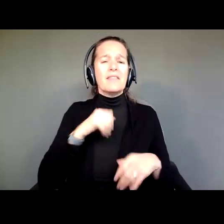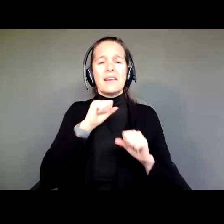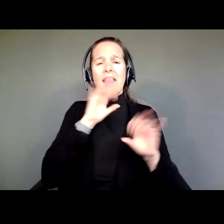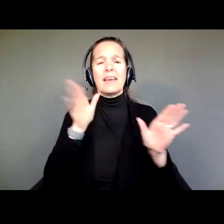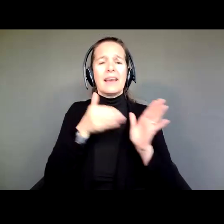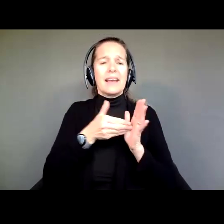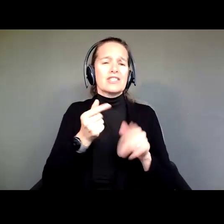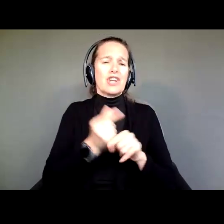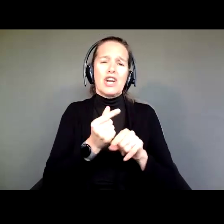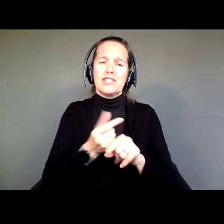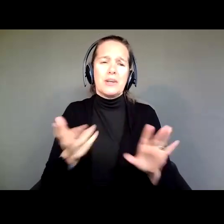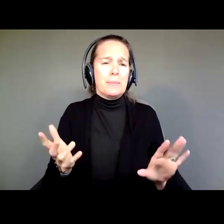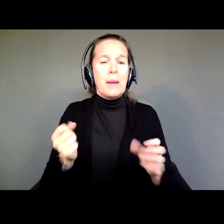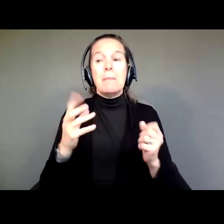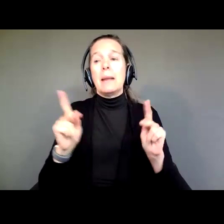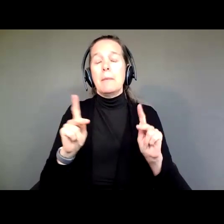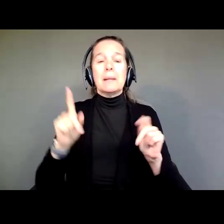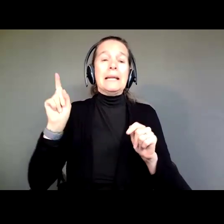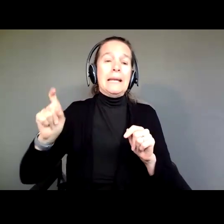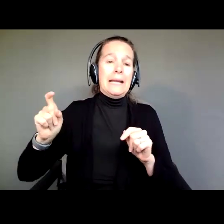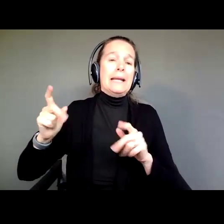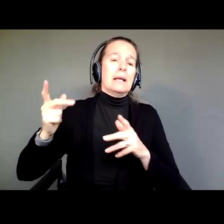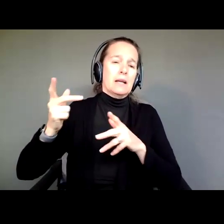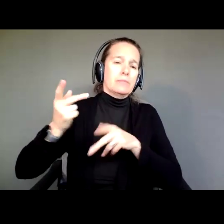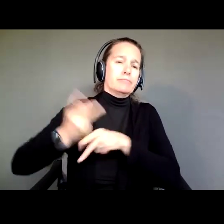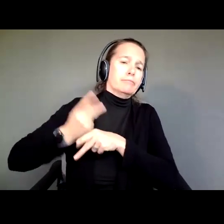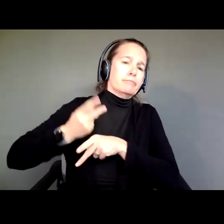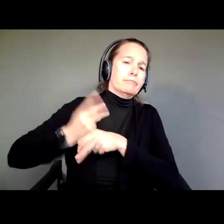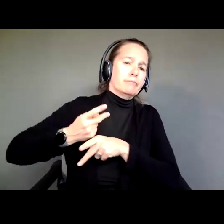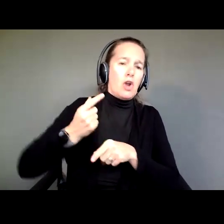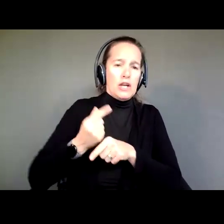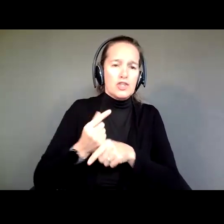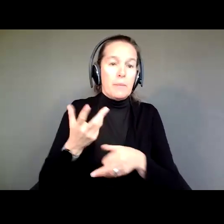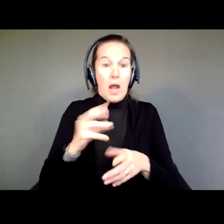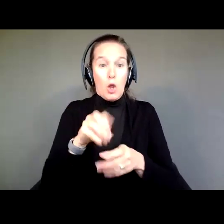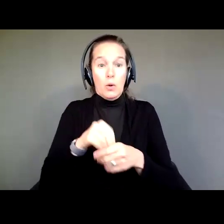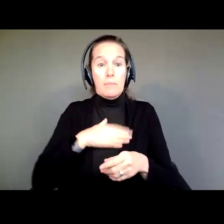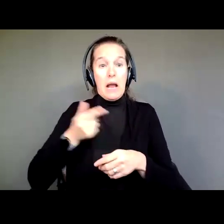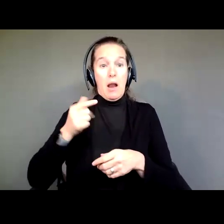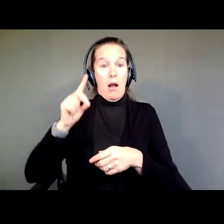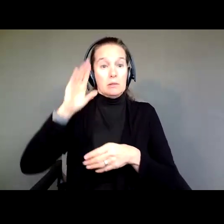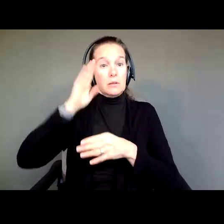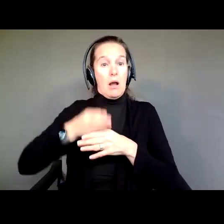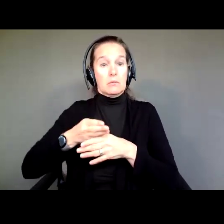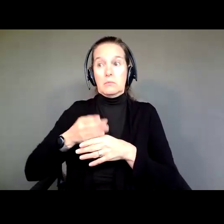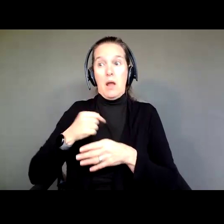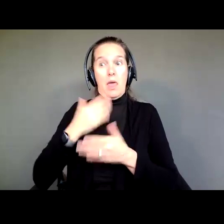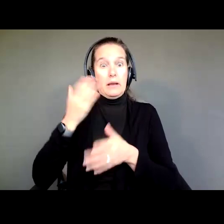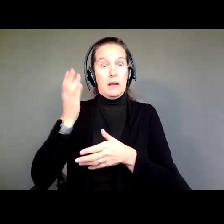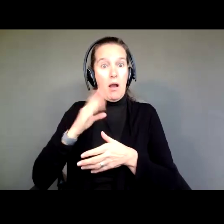Lots of people need guardianship, including my Godson. And thank God for that he is in guardianship, because it helps him.